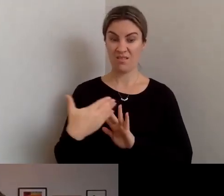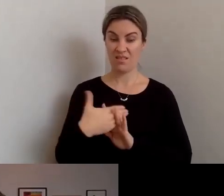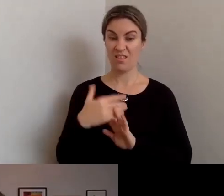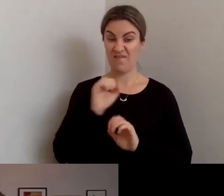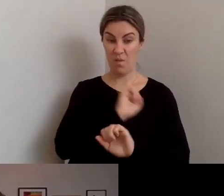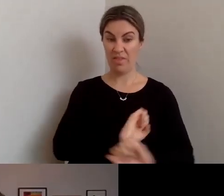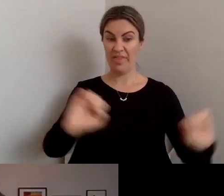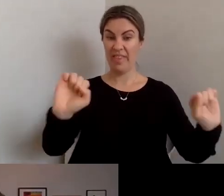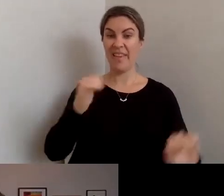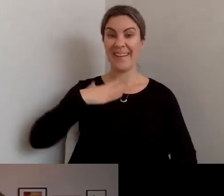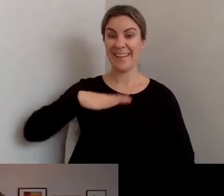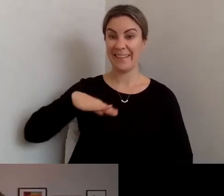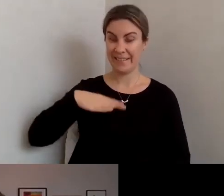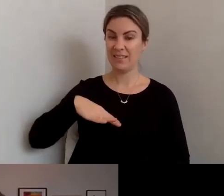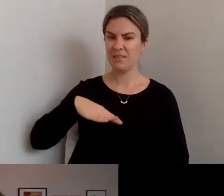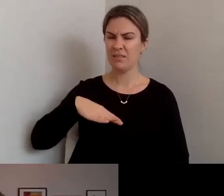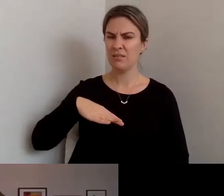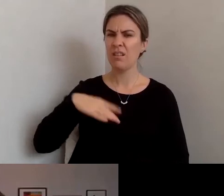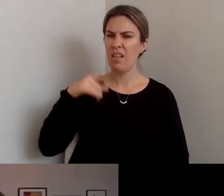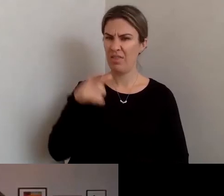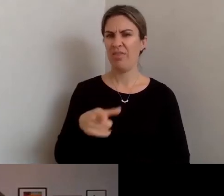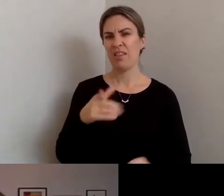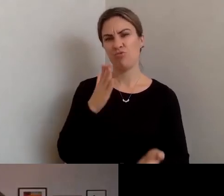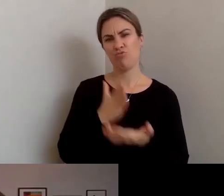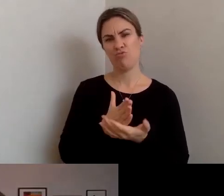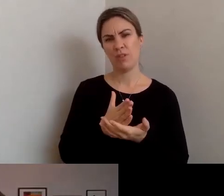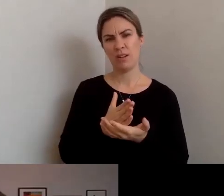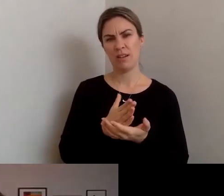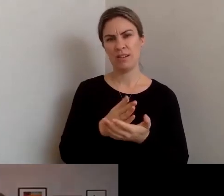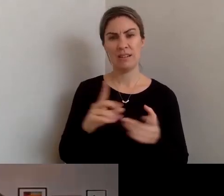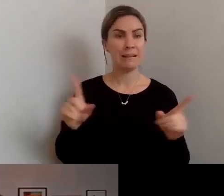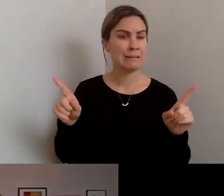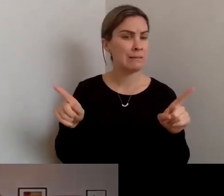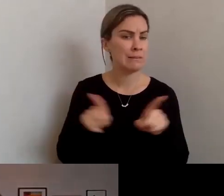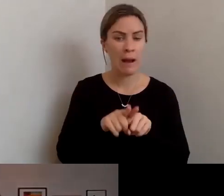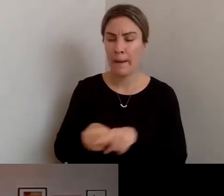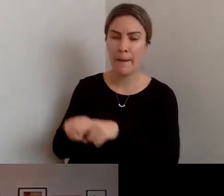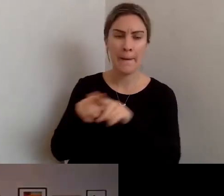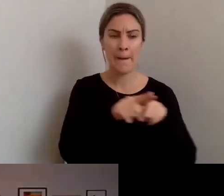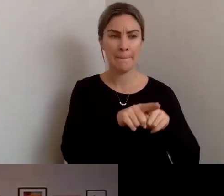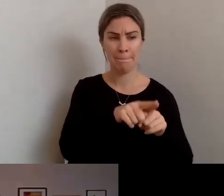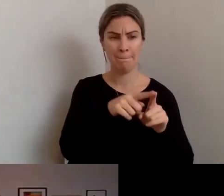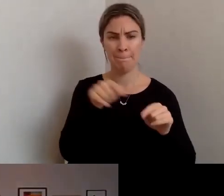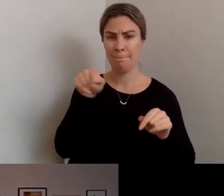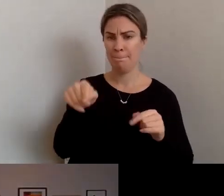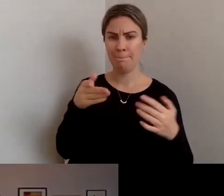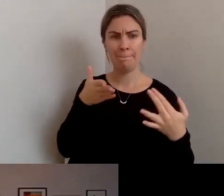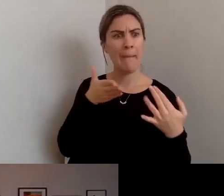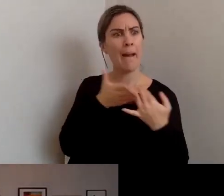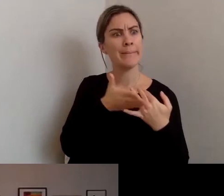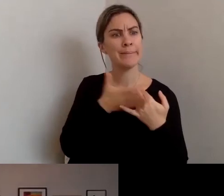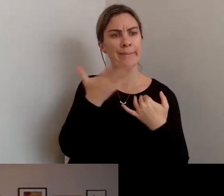need to make and play within a digital landscape accessible to